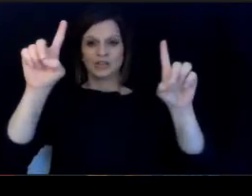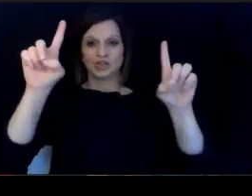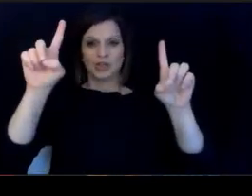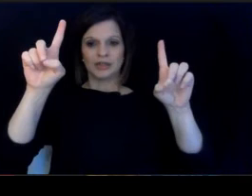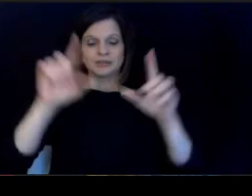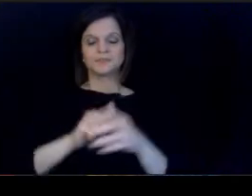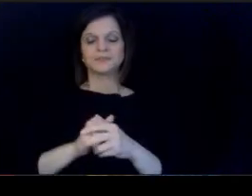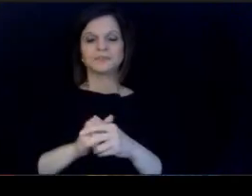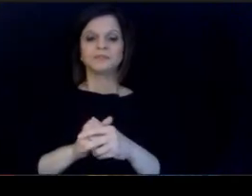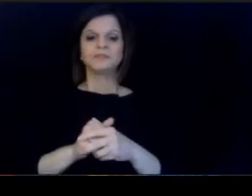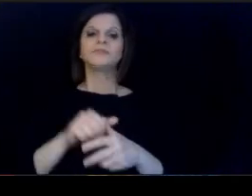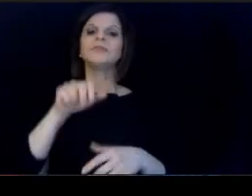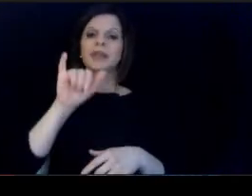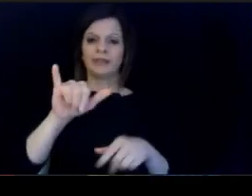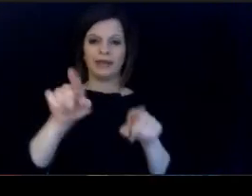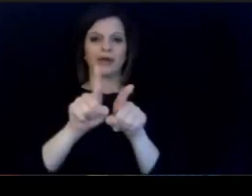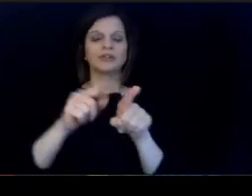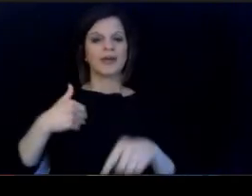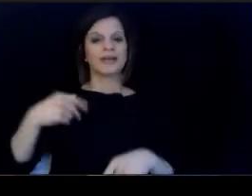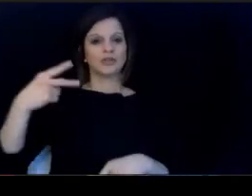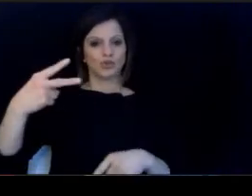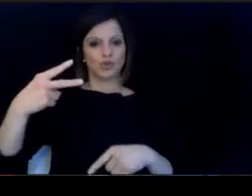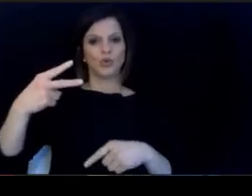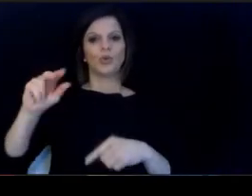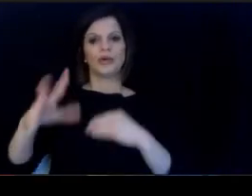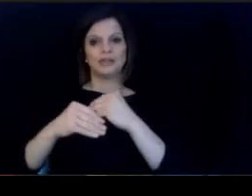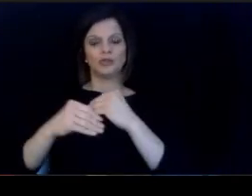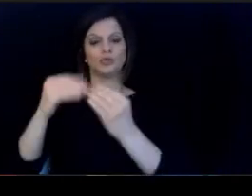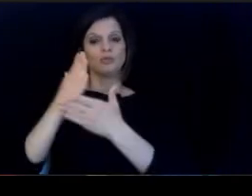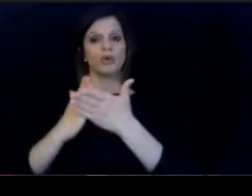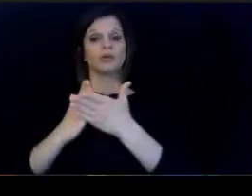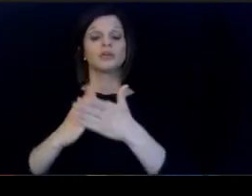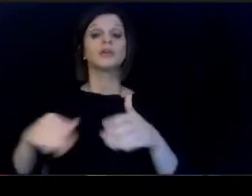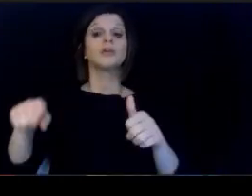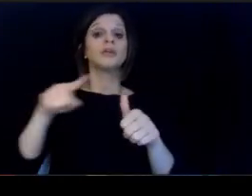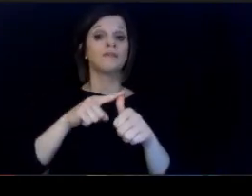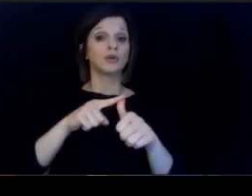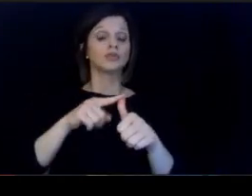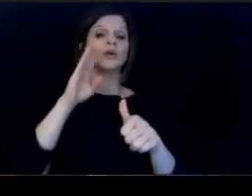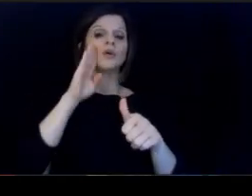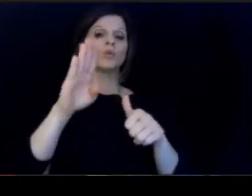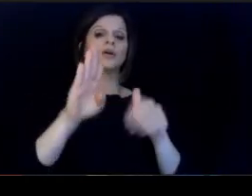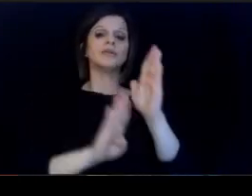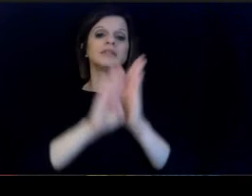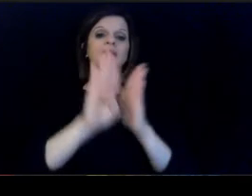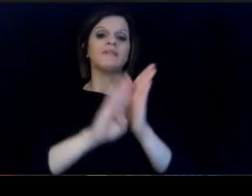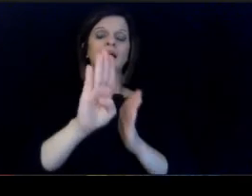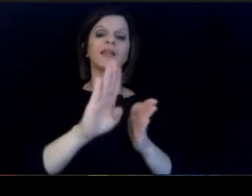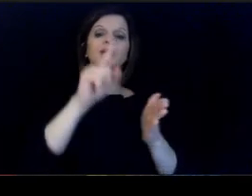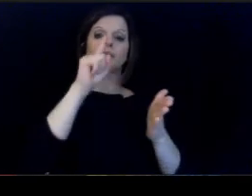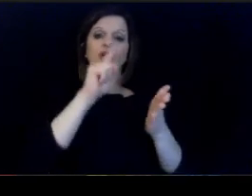This will also be a two pronged approach first. you would. We would develop a research based series.